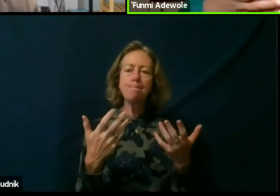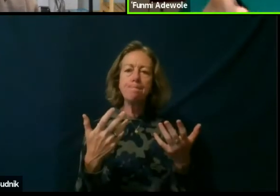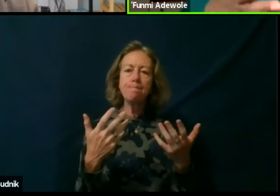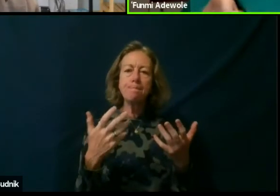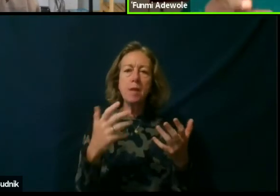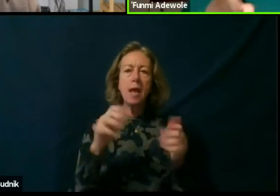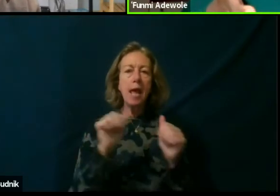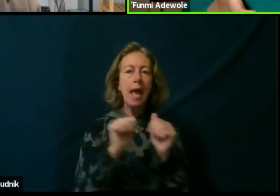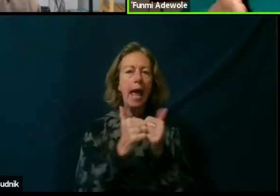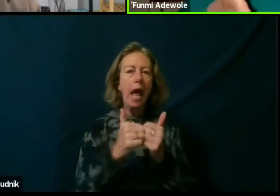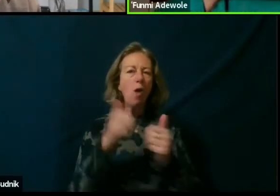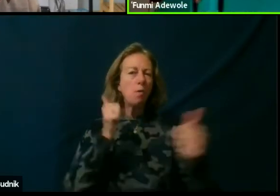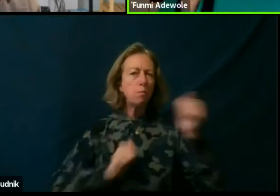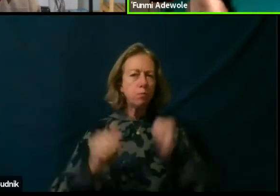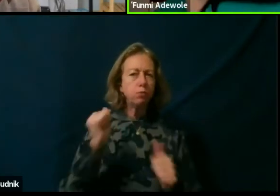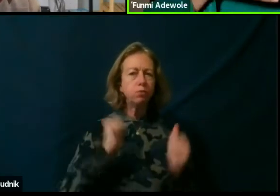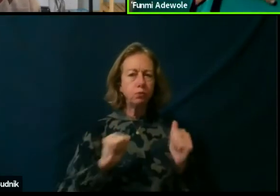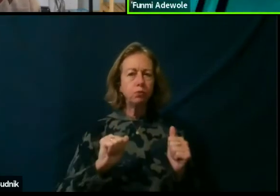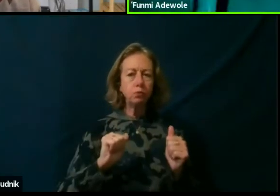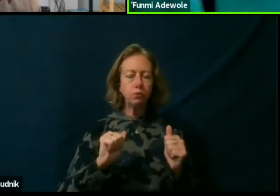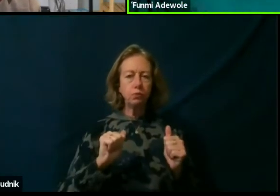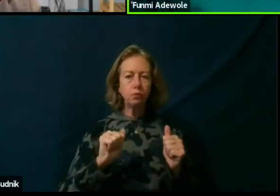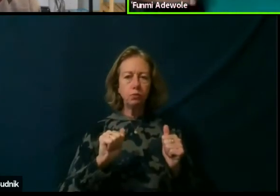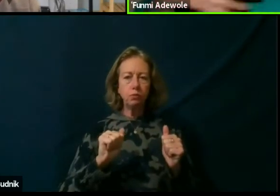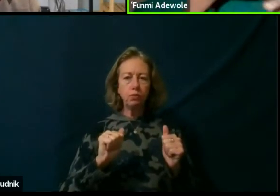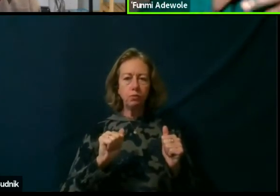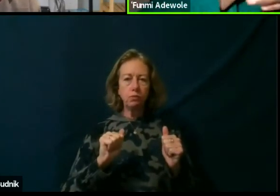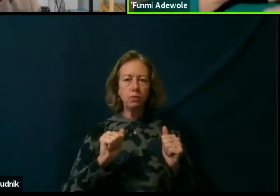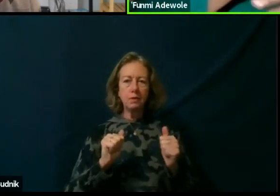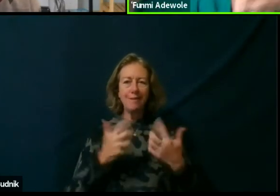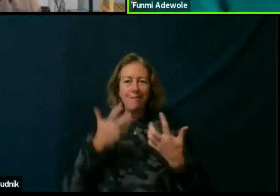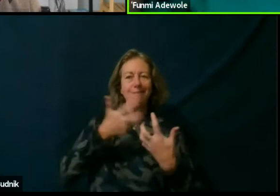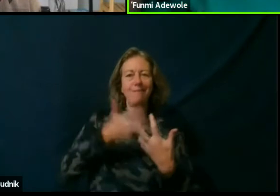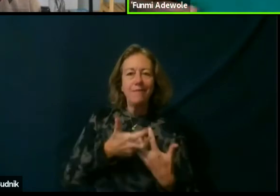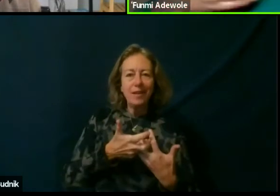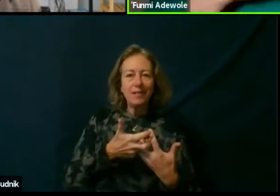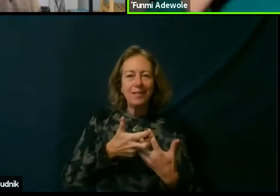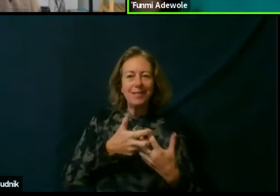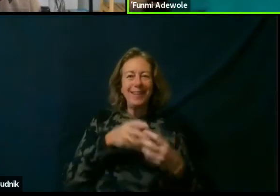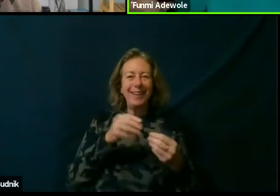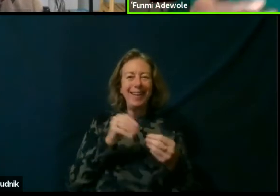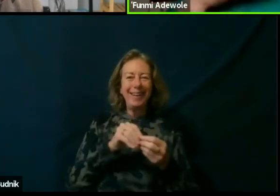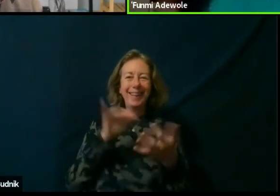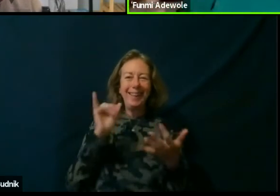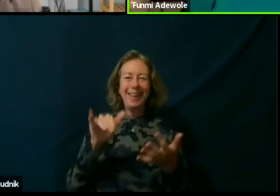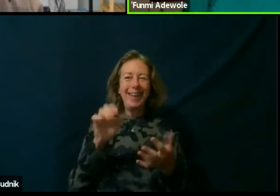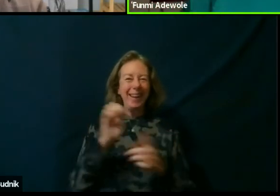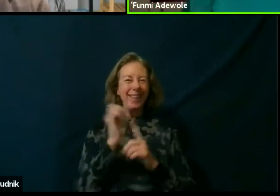or the performance sits in the institutional, the ecology, you know, of theater.